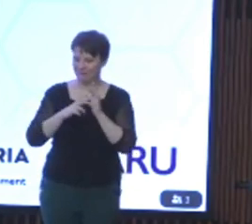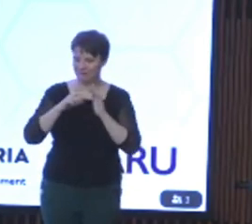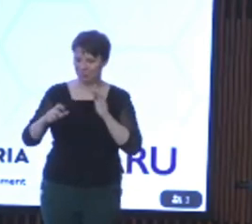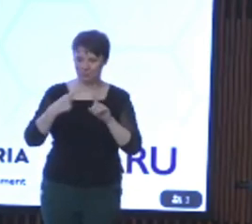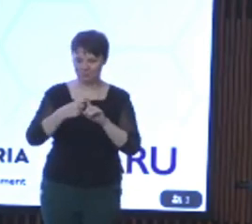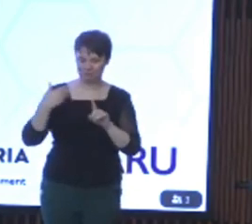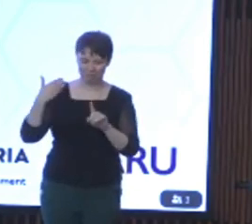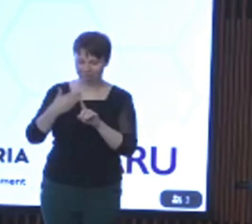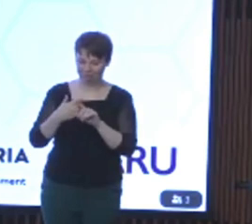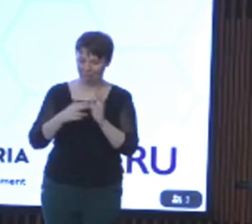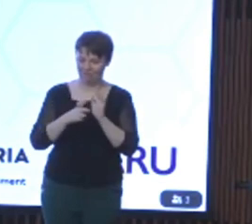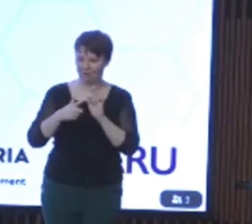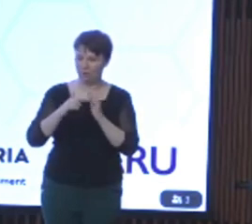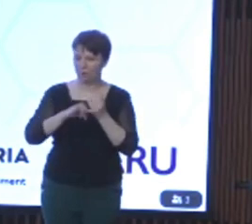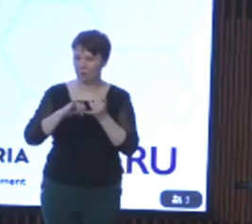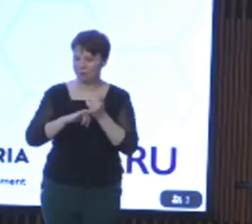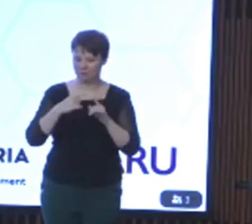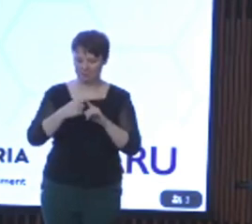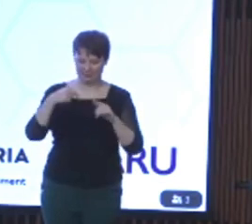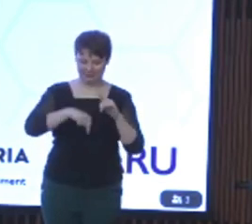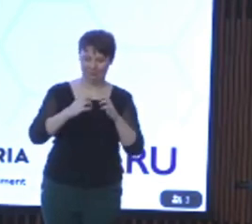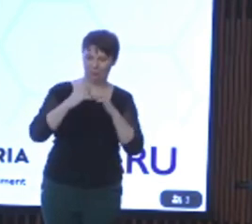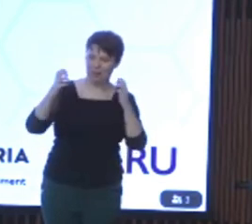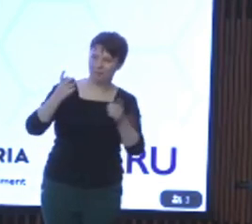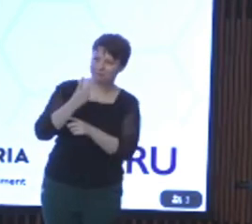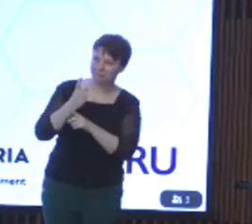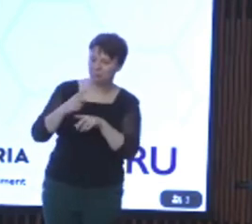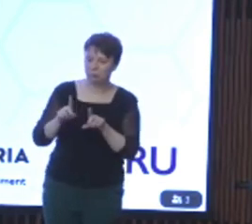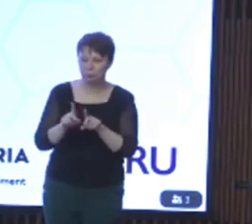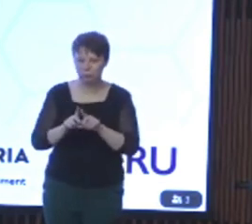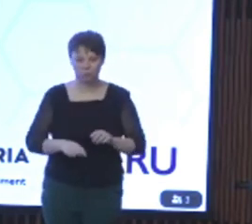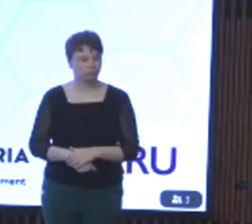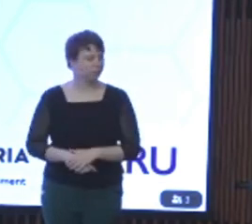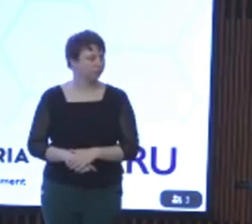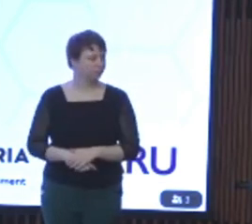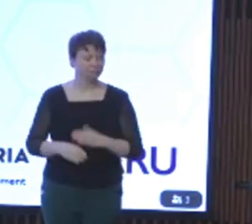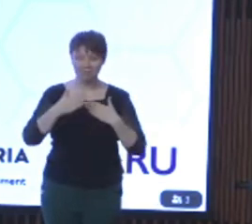such a long time now in the parliament recently. Thank you very much for the invitation to be